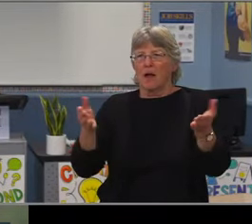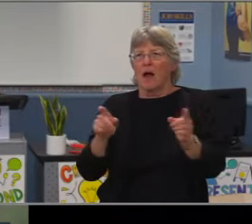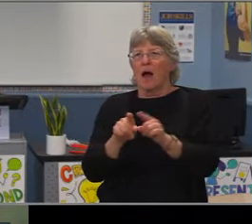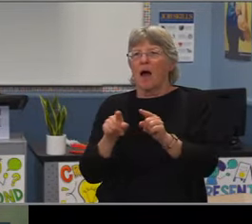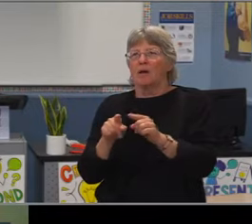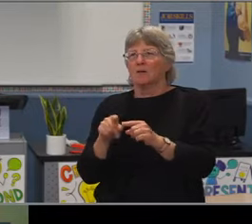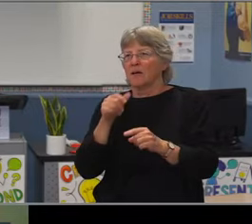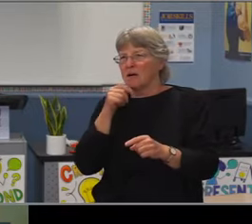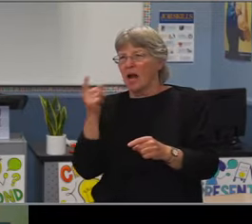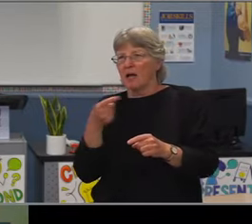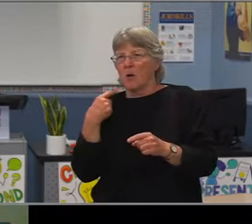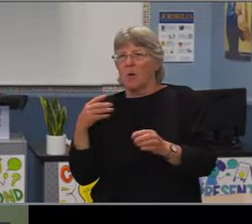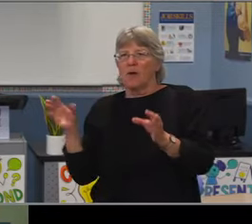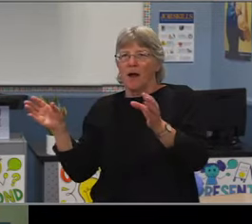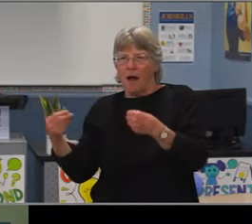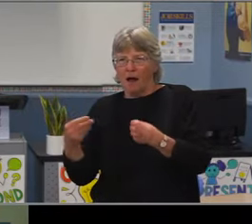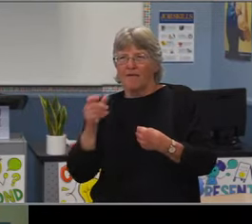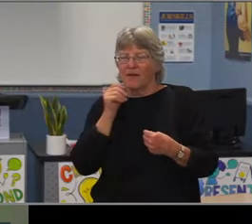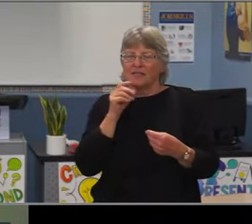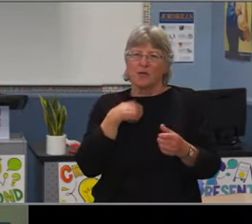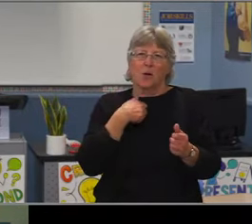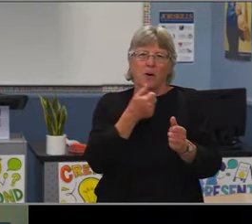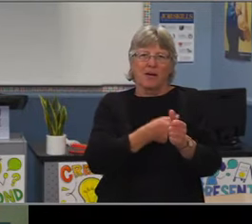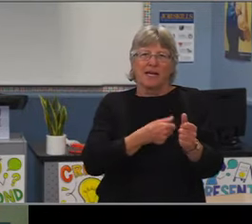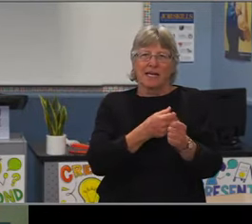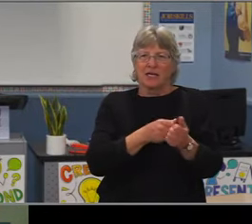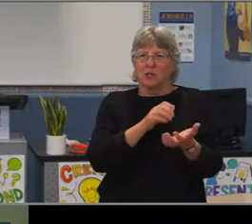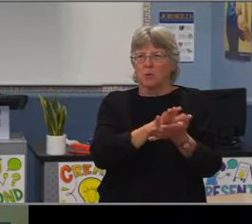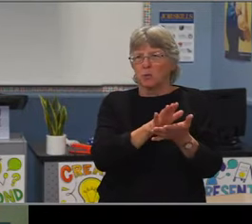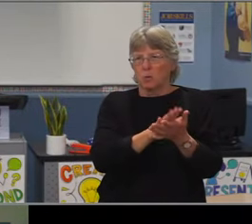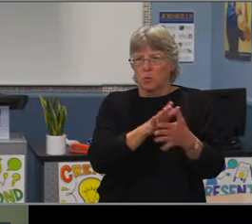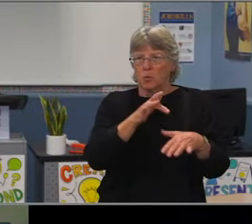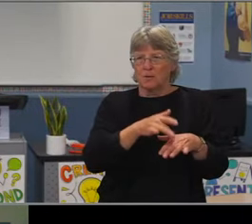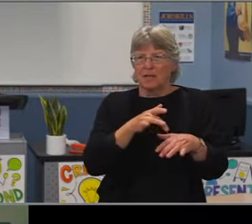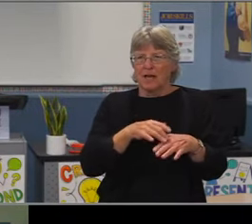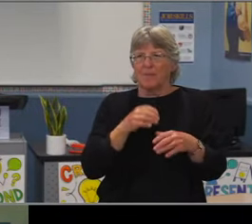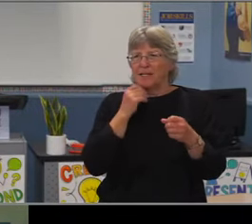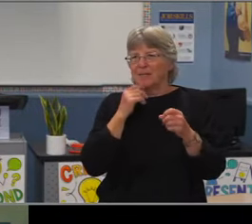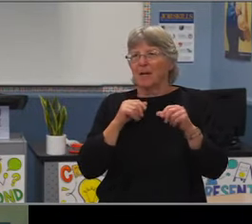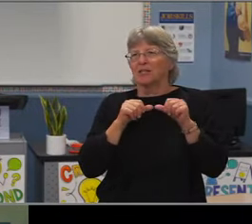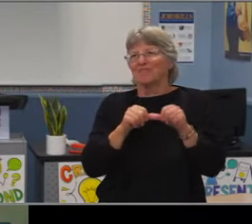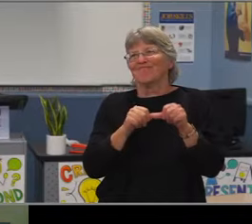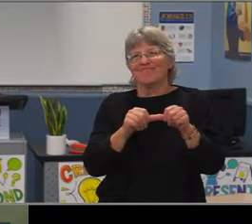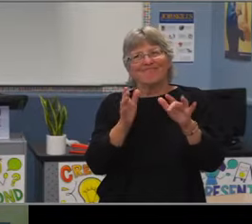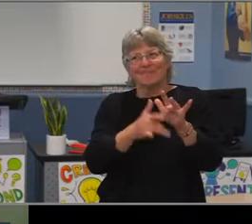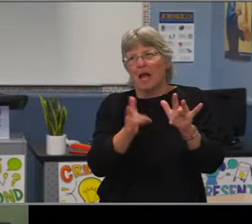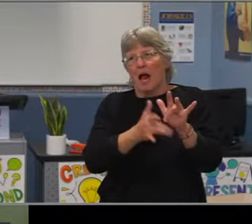that we were expecting to be able to present in the board workshop. Thank you Dr. Baker.